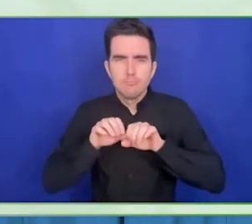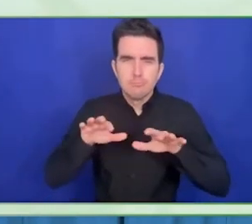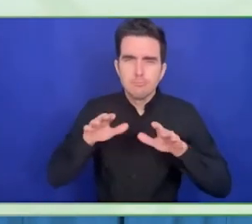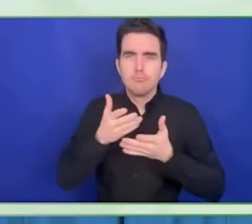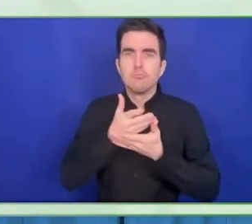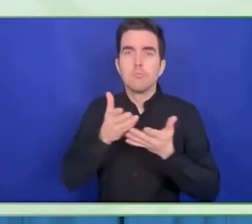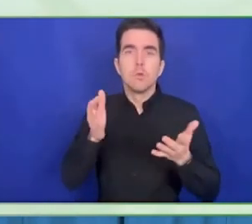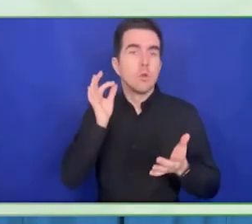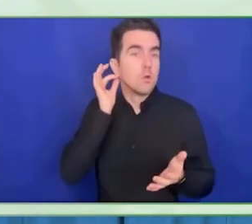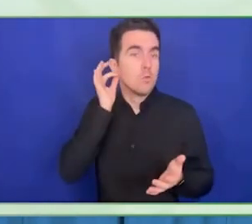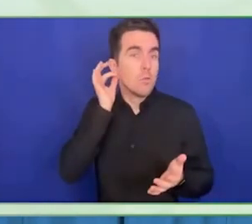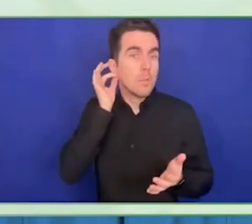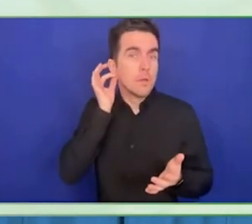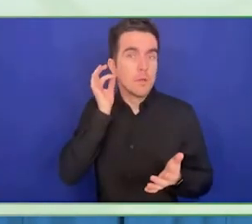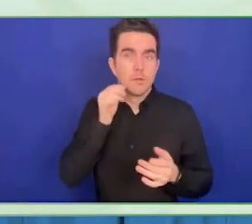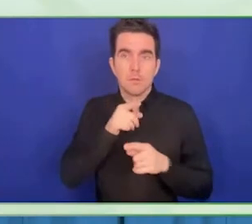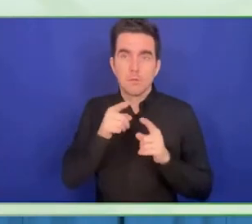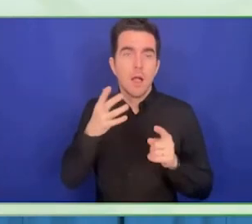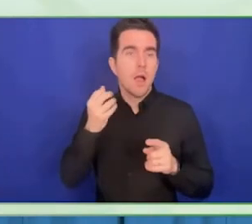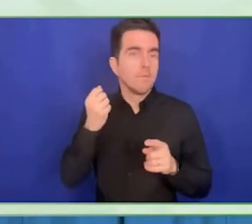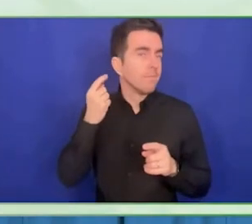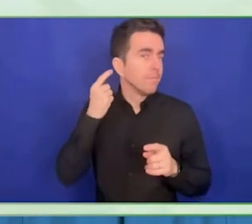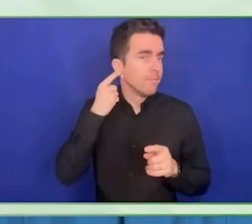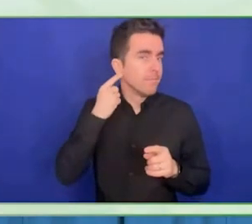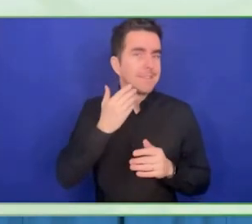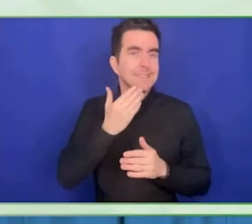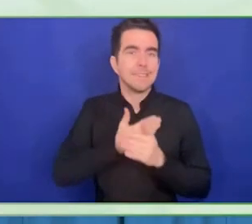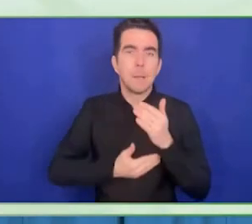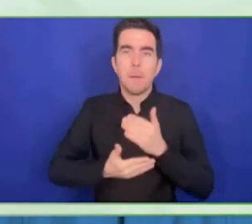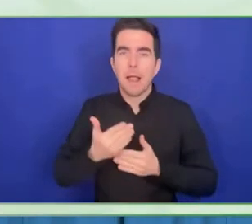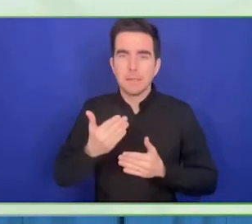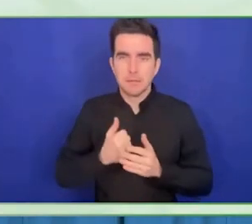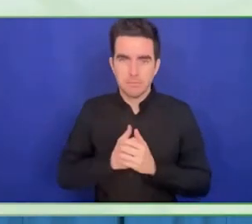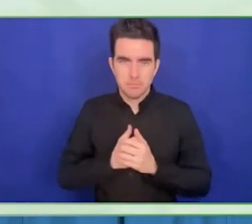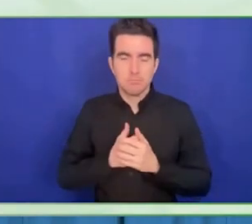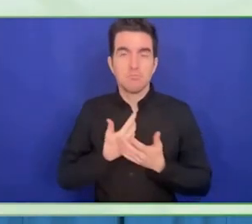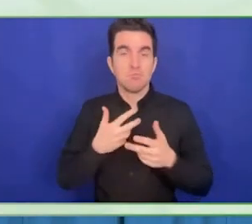proper information about rights for people with hearing disabilities.